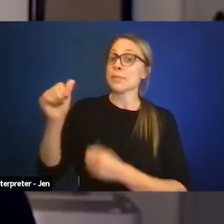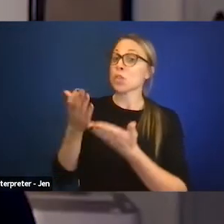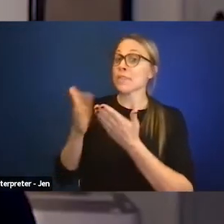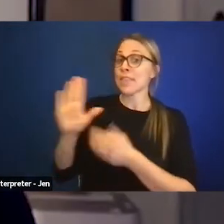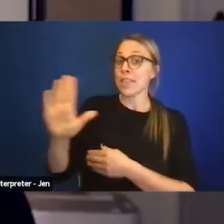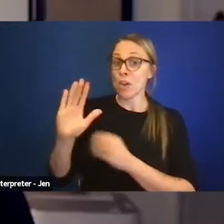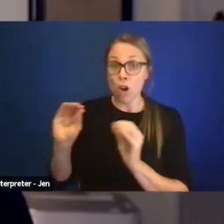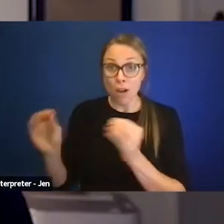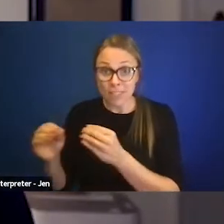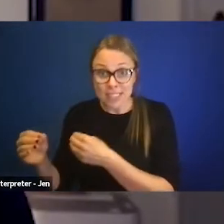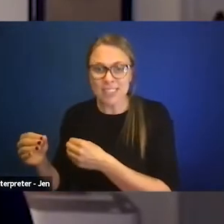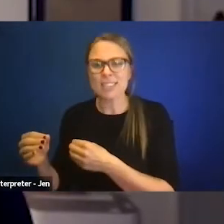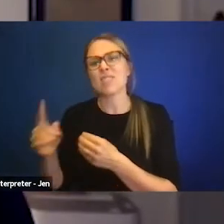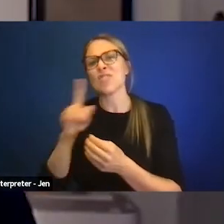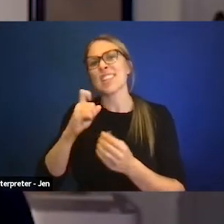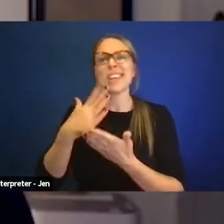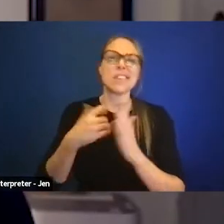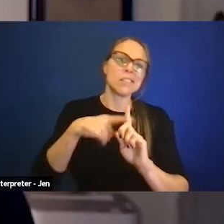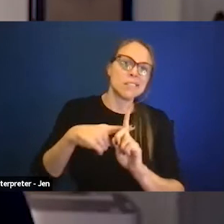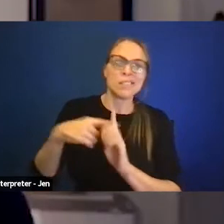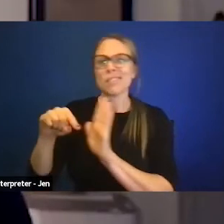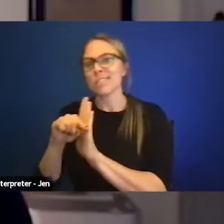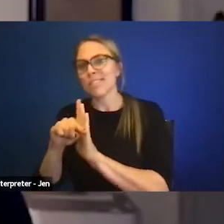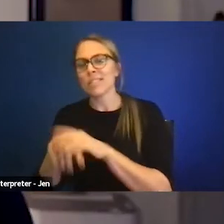they're a mixed breed, but the problems